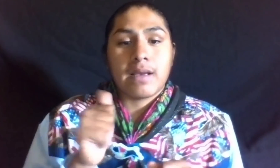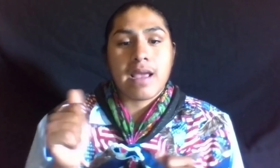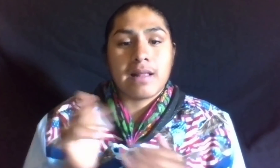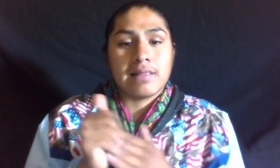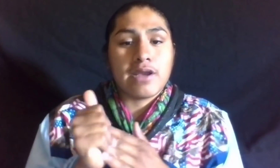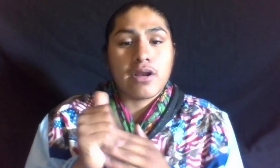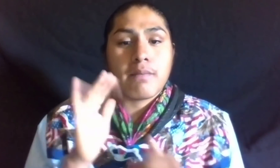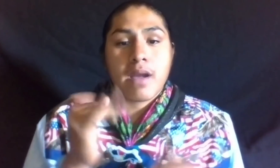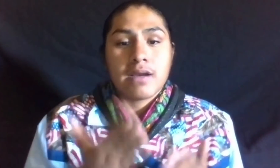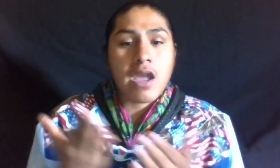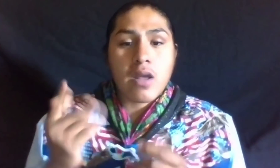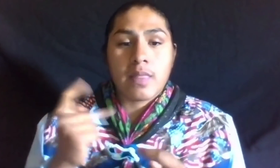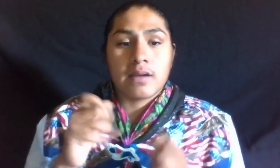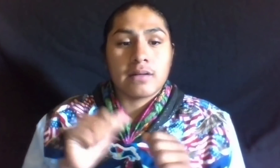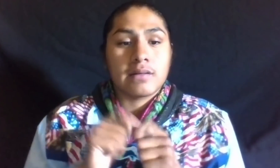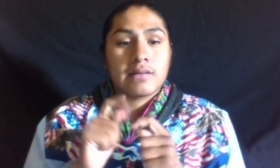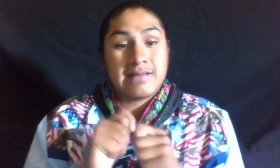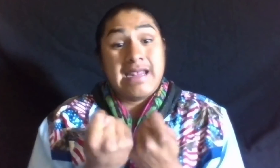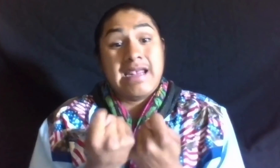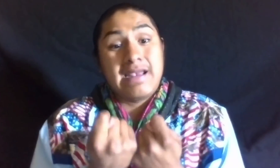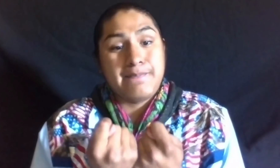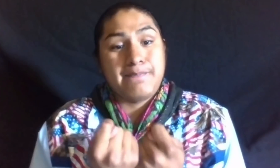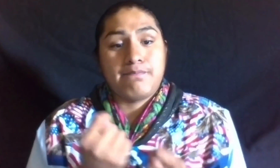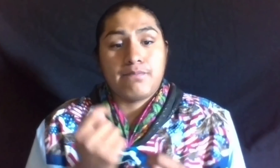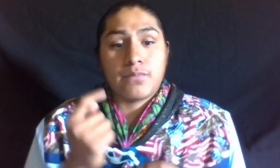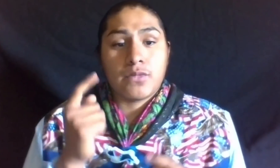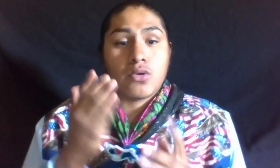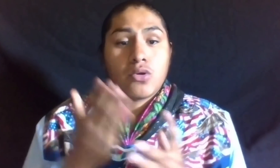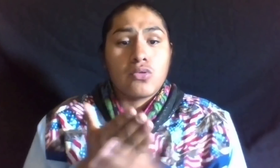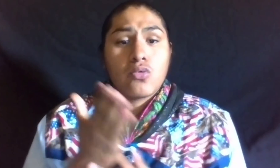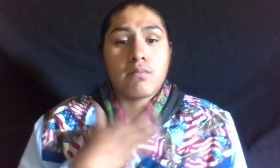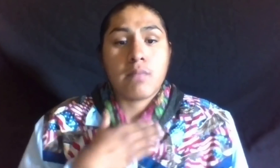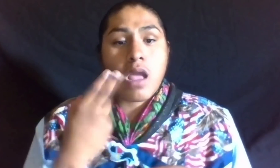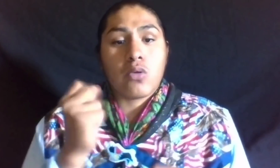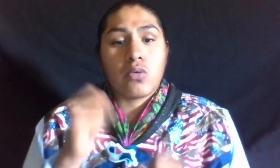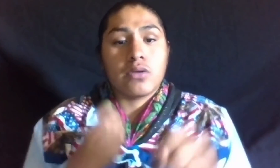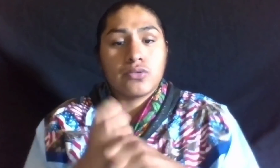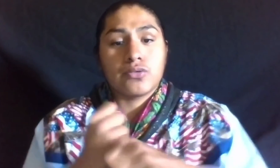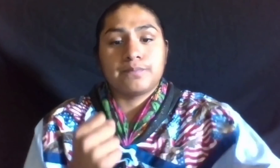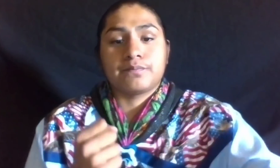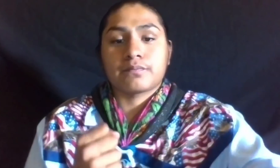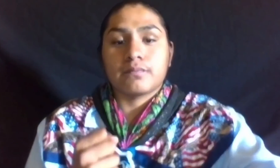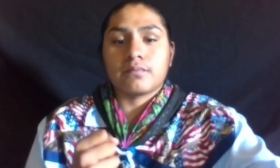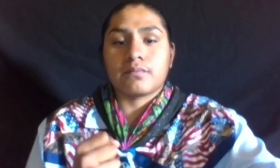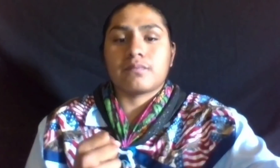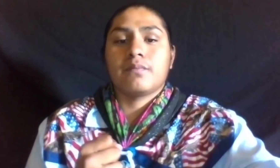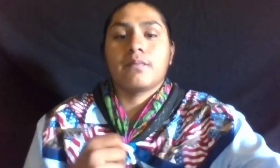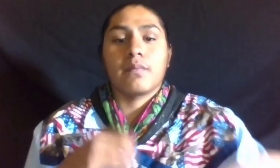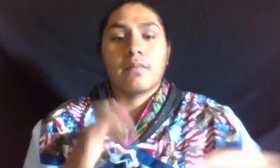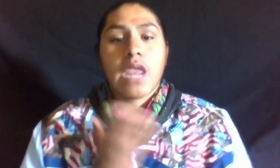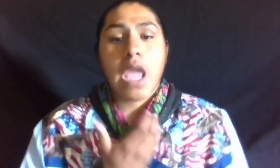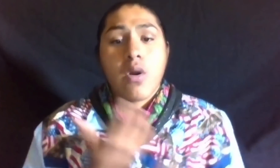AND BEING A LEADER BY CARRYING THE ASDB TEAM.